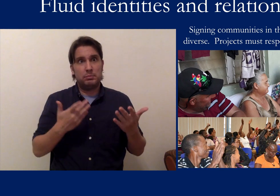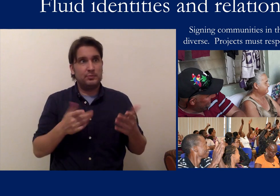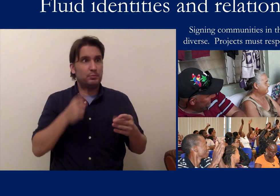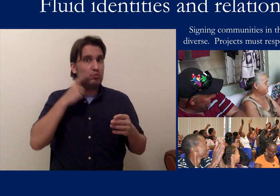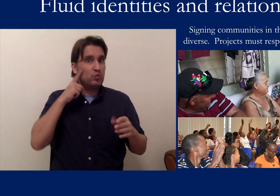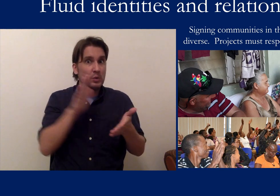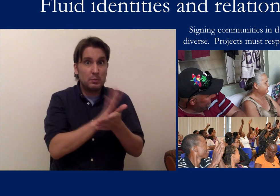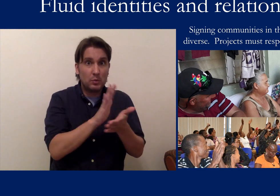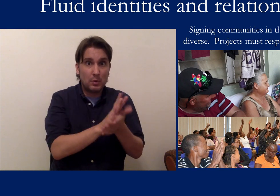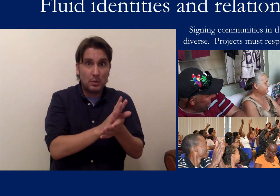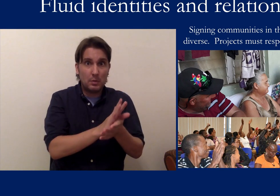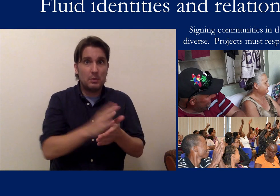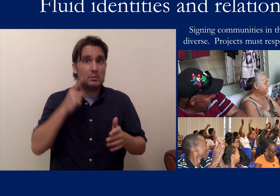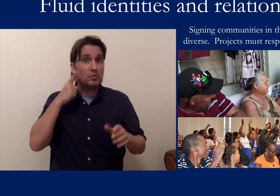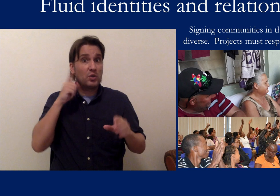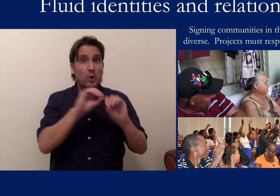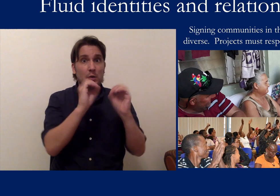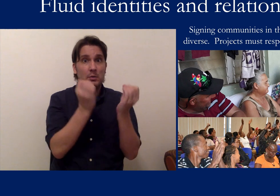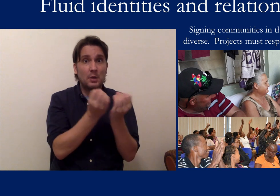In some deaf communities, there are deaf schools, deaf organizations,